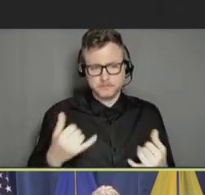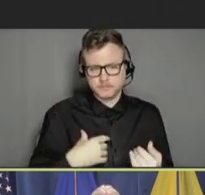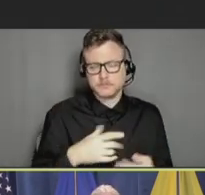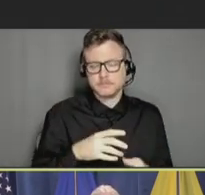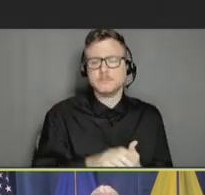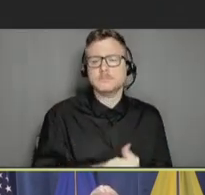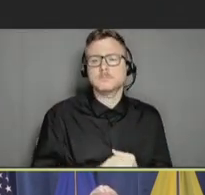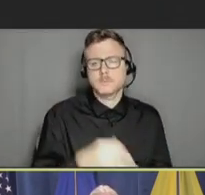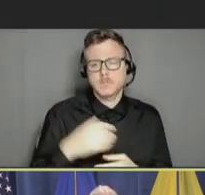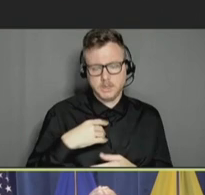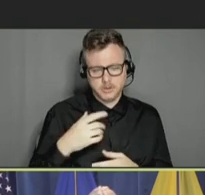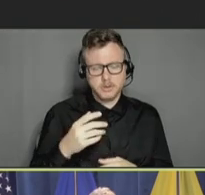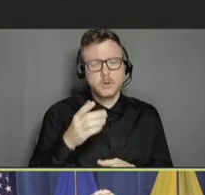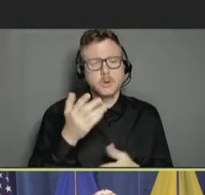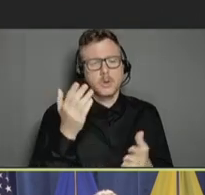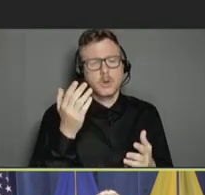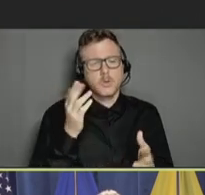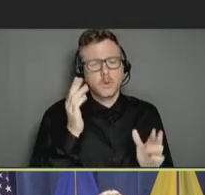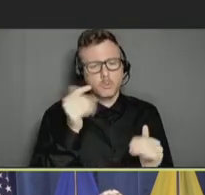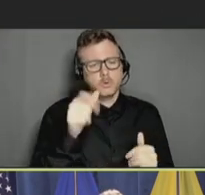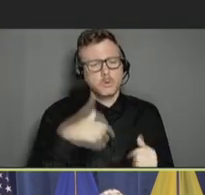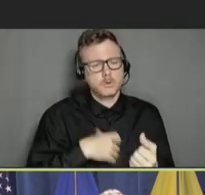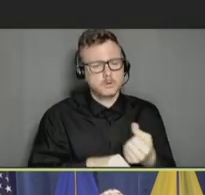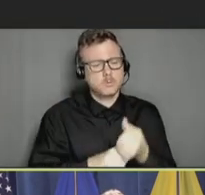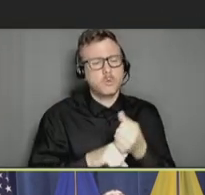of the NVAC subcommittees.